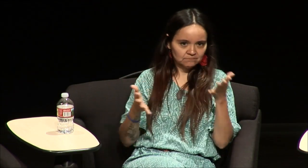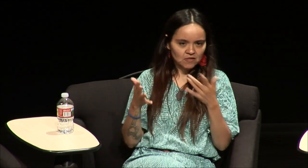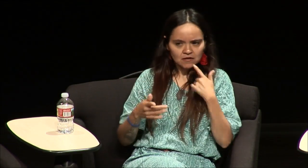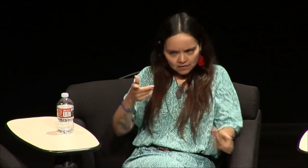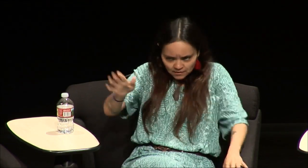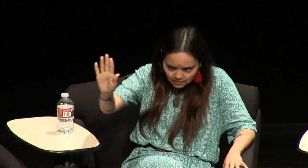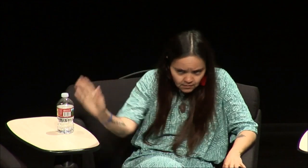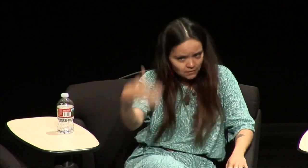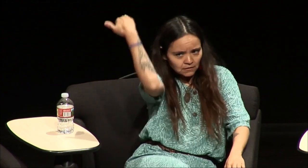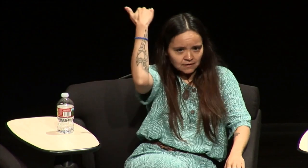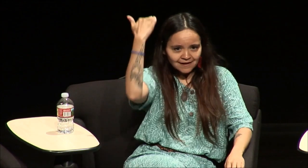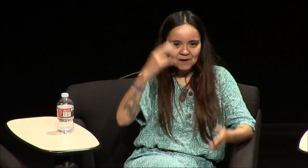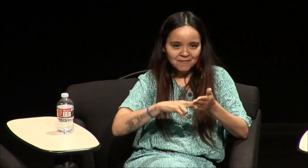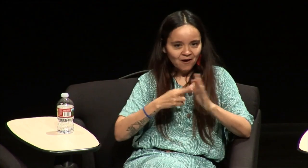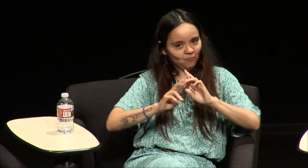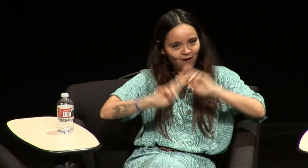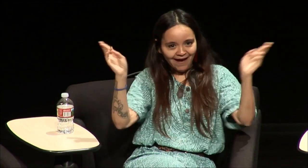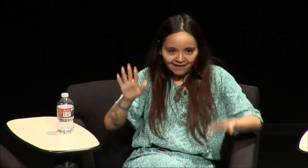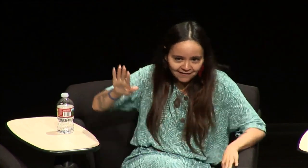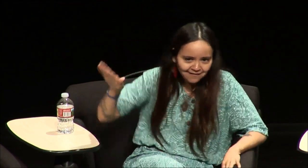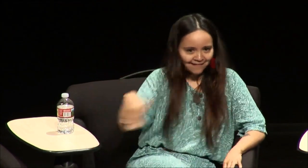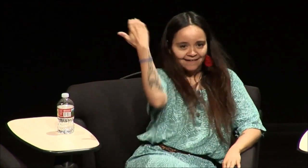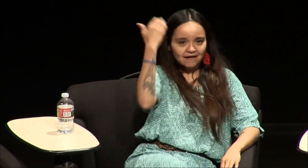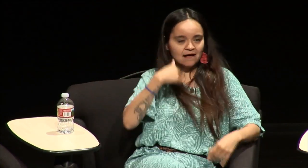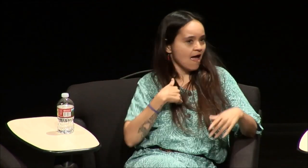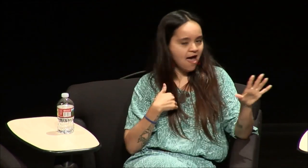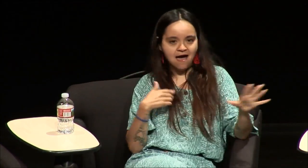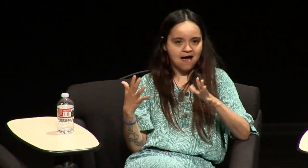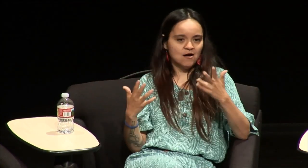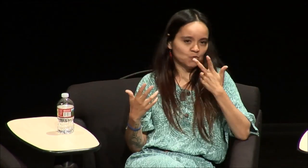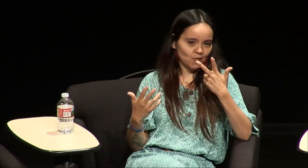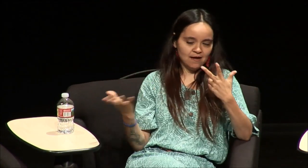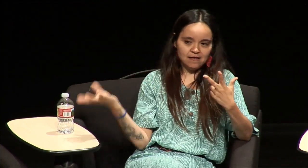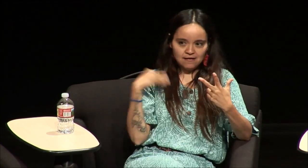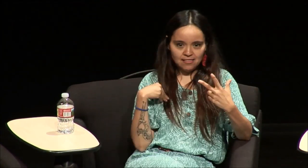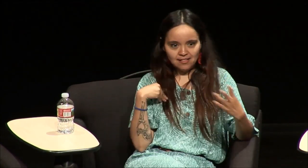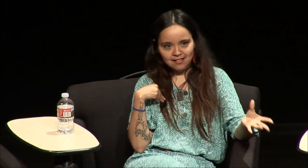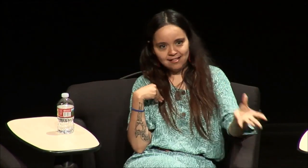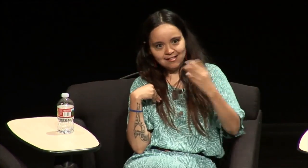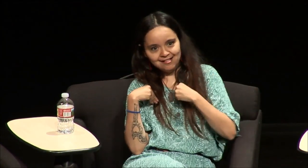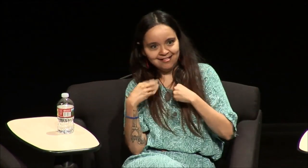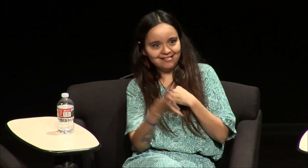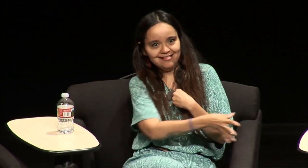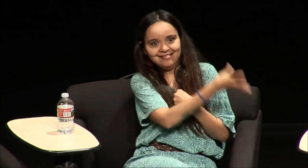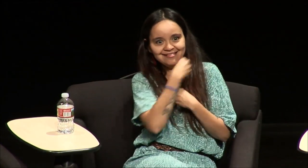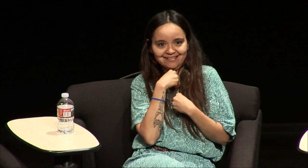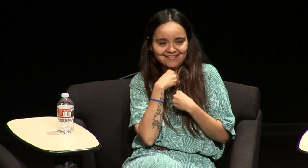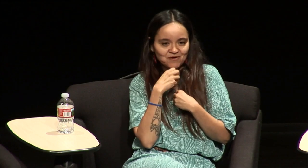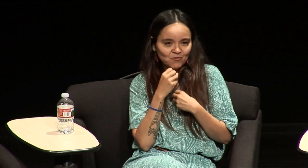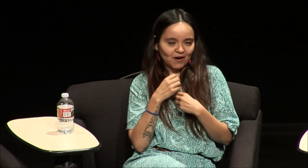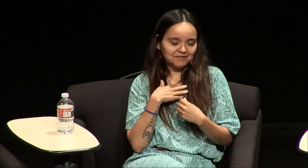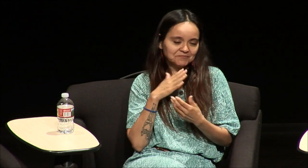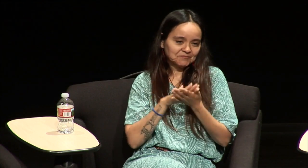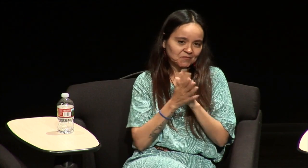could use ASL and then with my parents I'd have to gesture like they'd sign this which means we're ready to go so I have that gesture I have that English